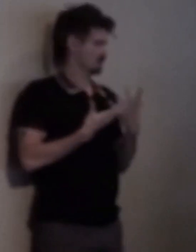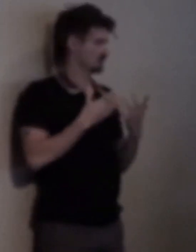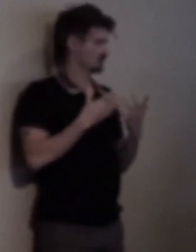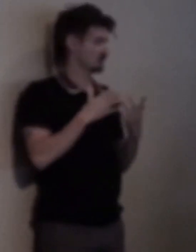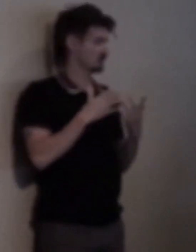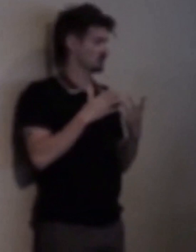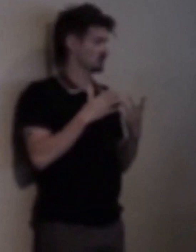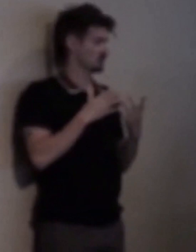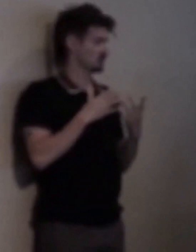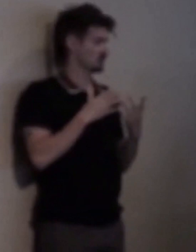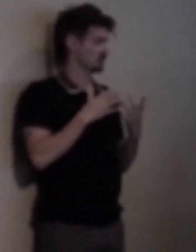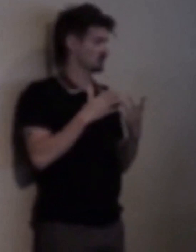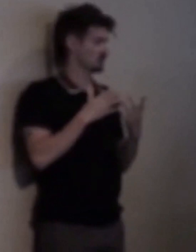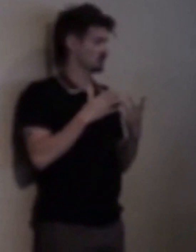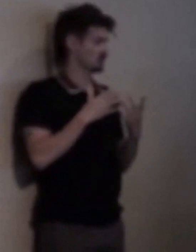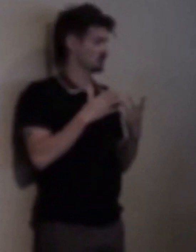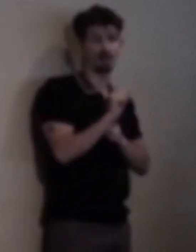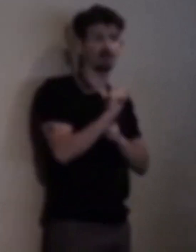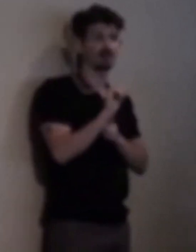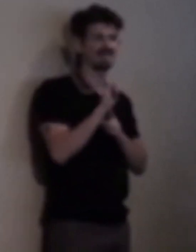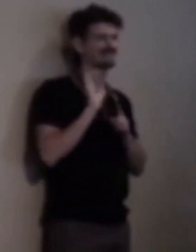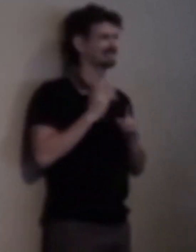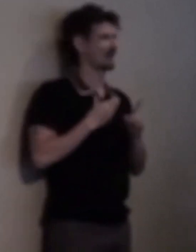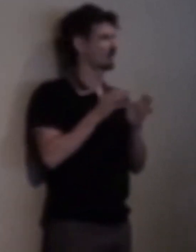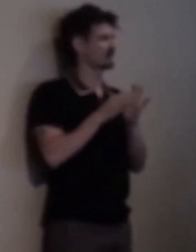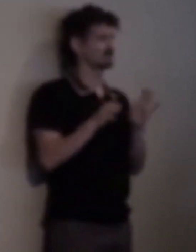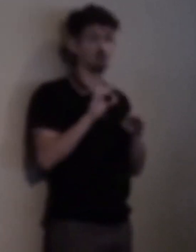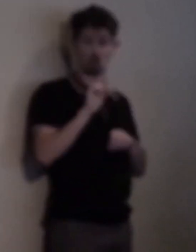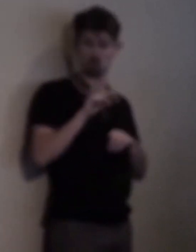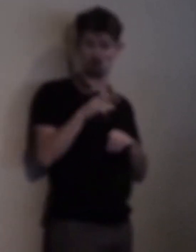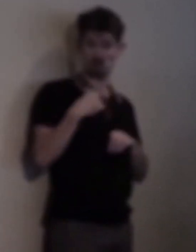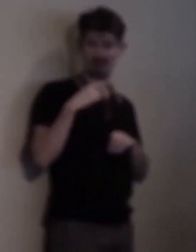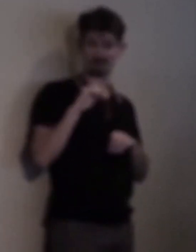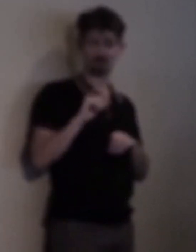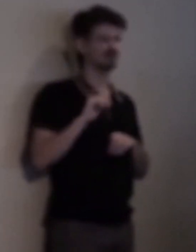That's kind of the motto here it's not... Do you have a disability?... But when?... You know... Uhm...